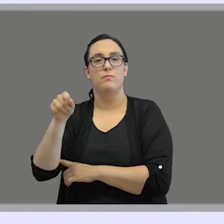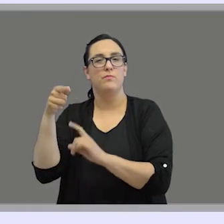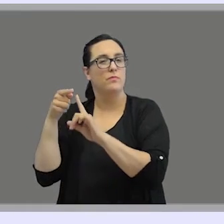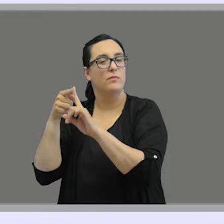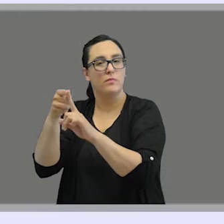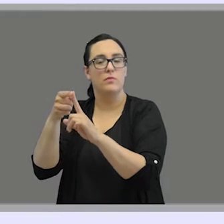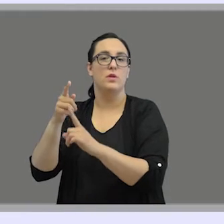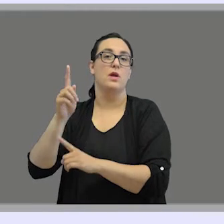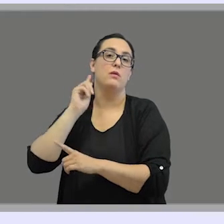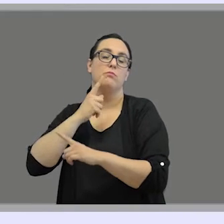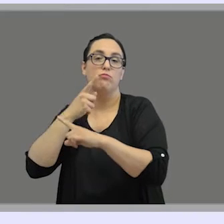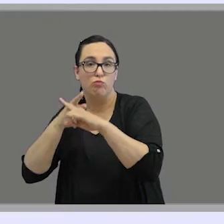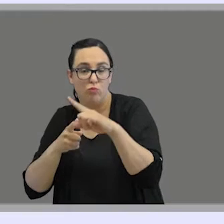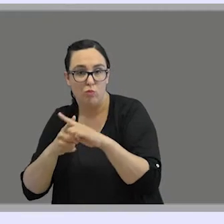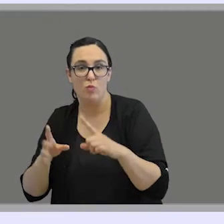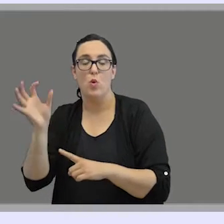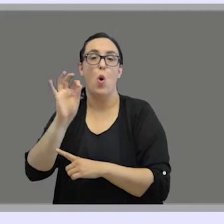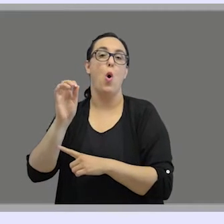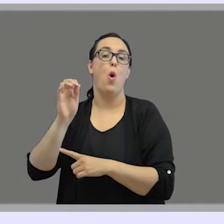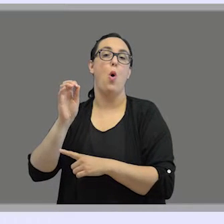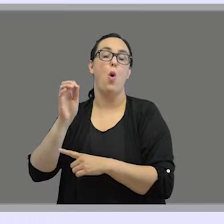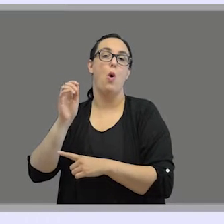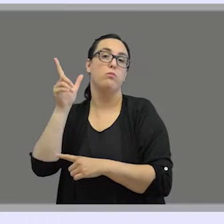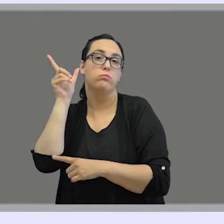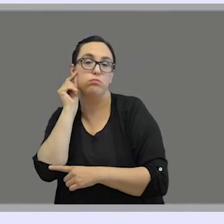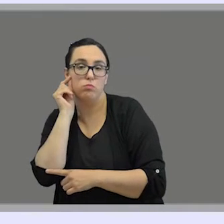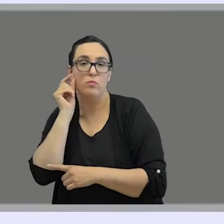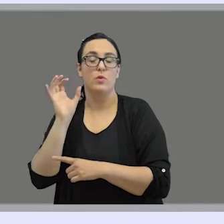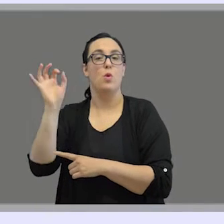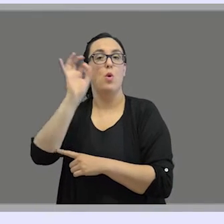to refer to hard of hearing people or hearing impaired people